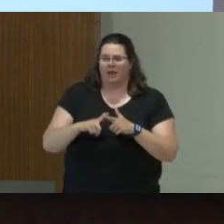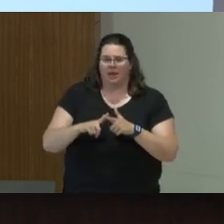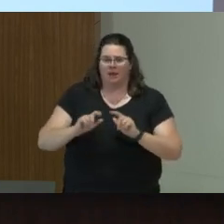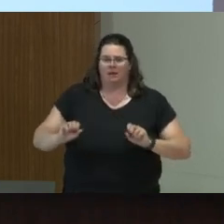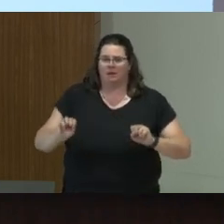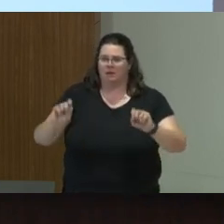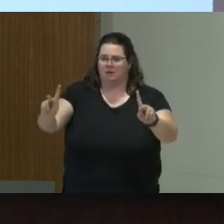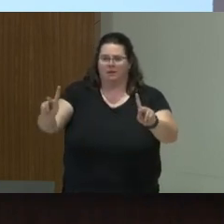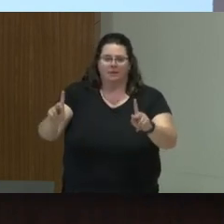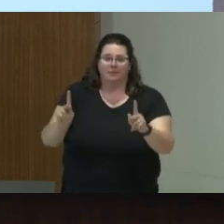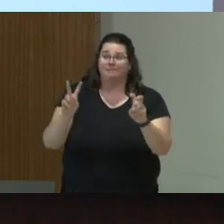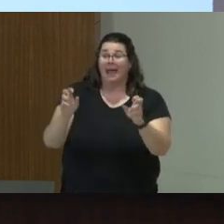expert or reflection